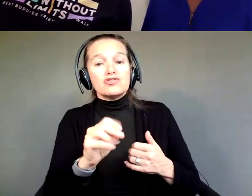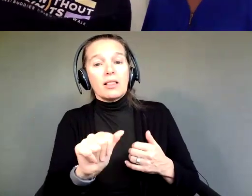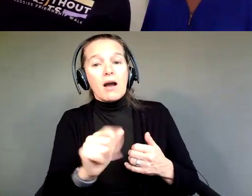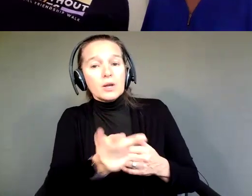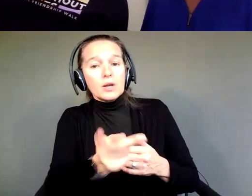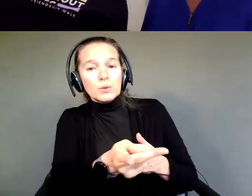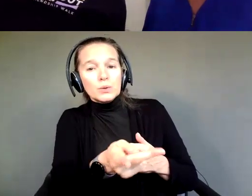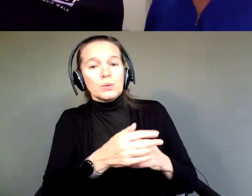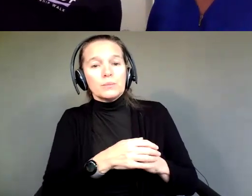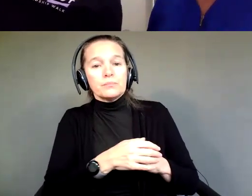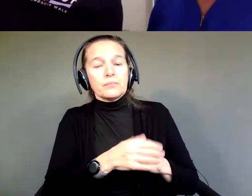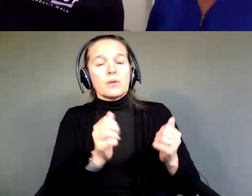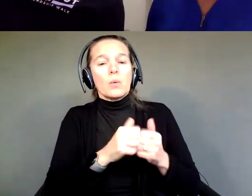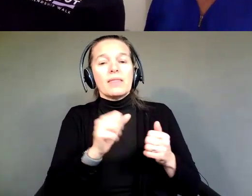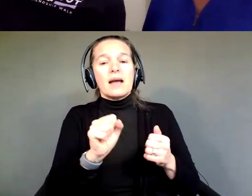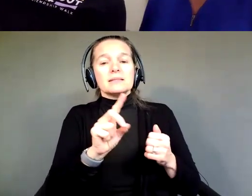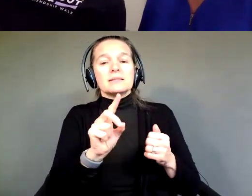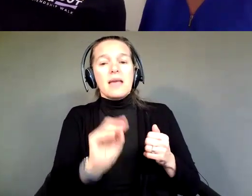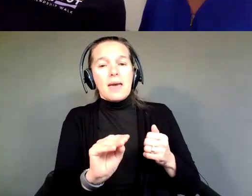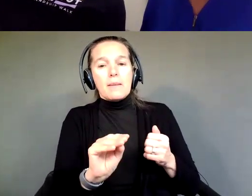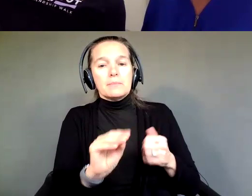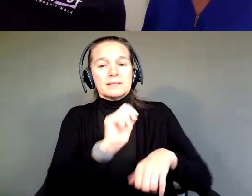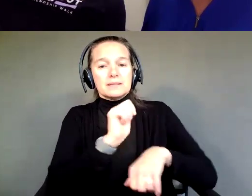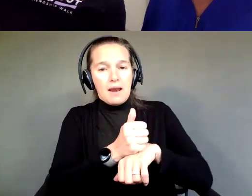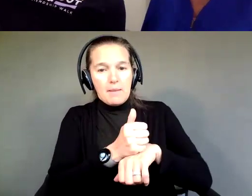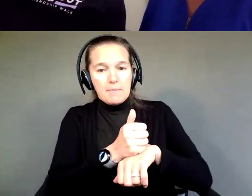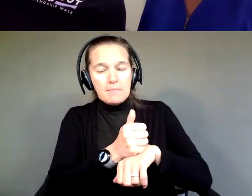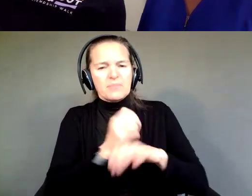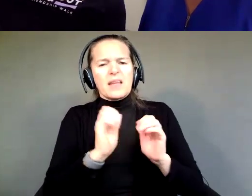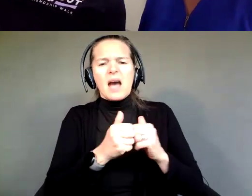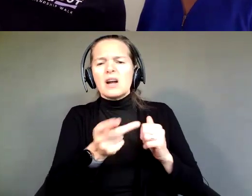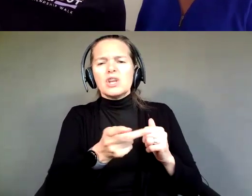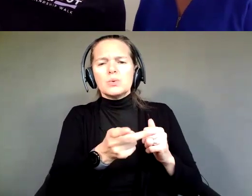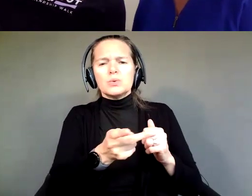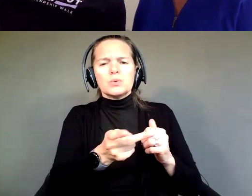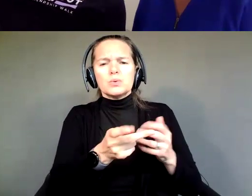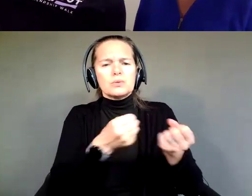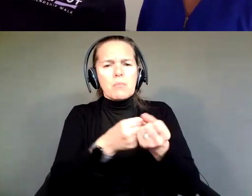With the Supported Decision Making setup, how do you two support each other in making